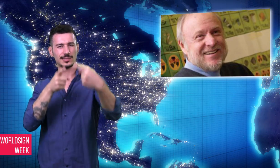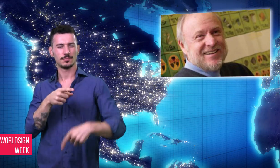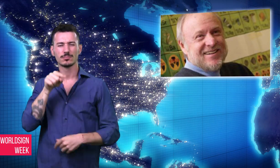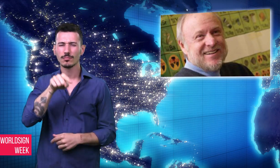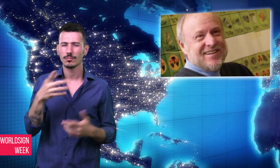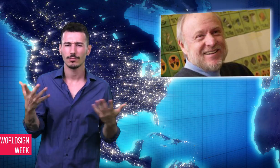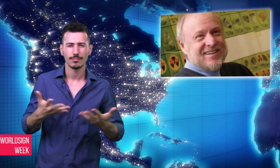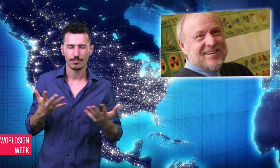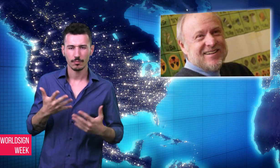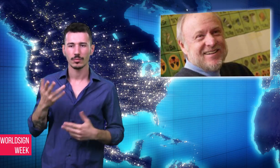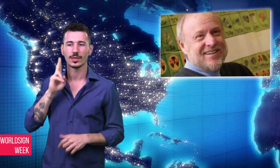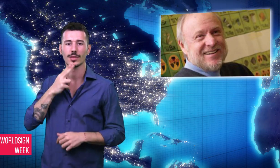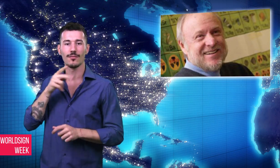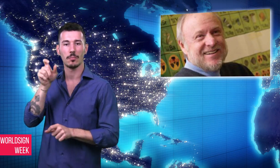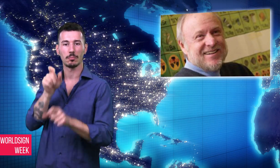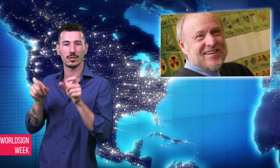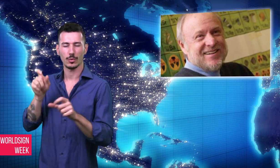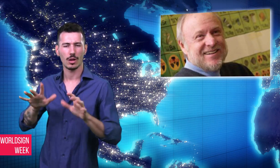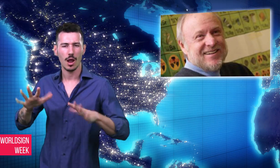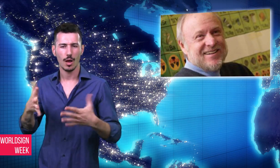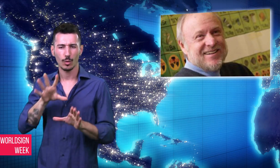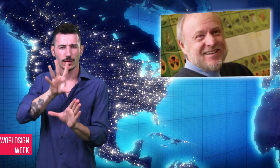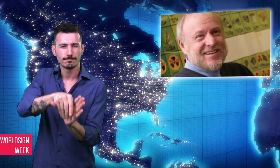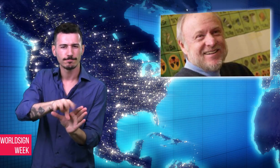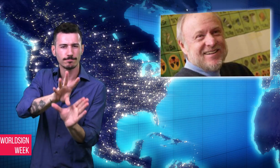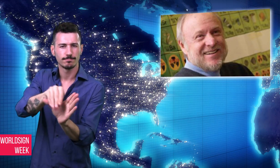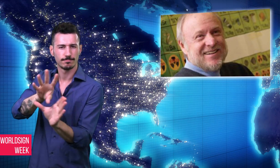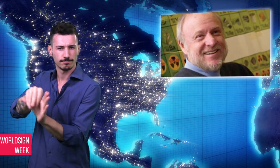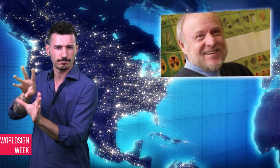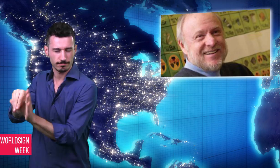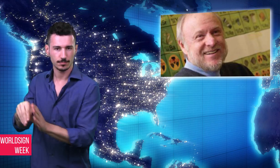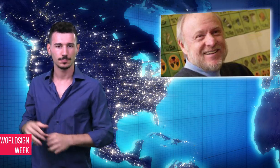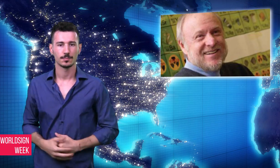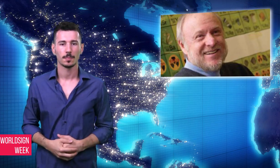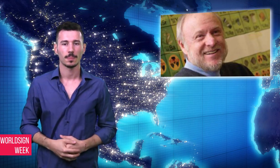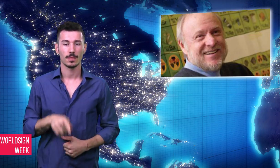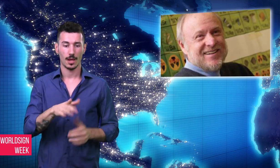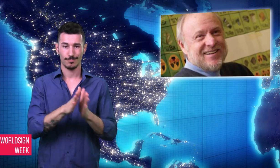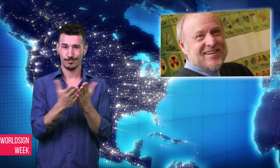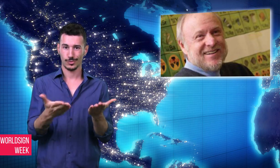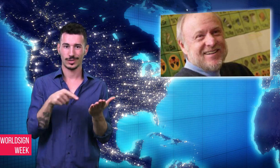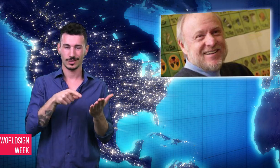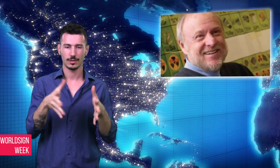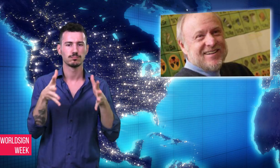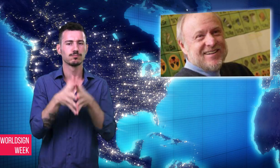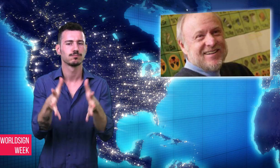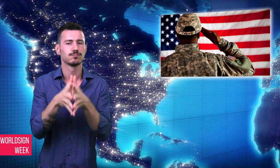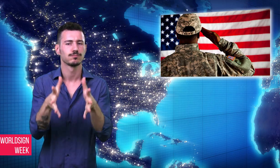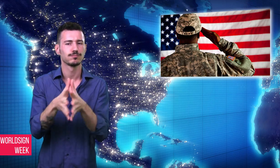book, “Fighting from the Shadows” about